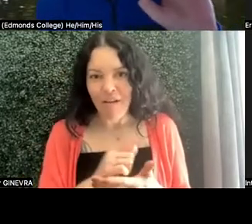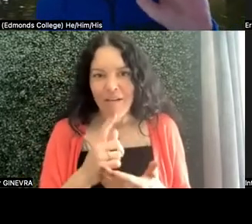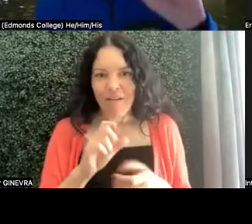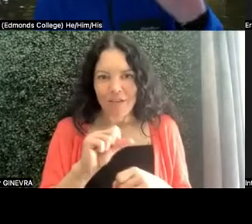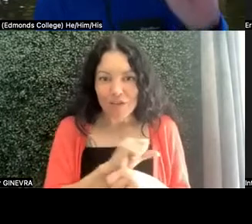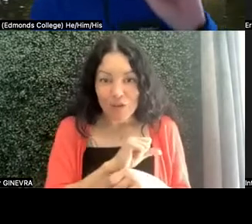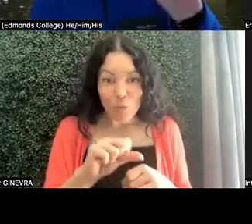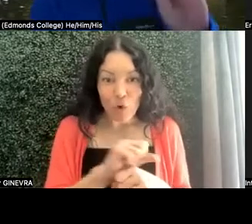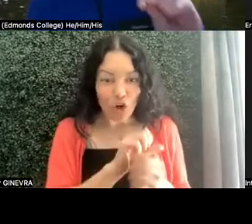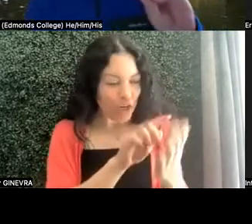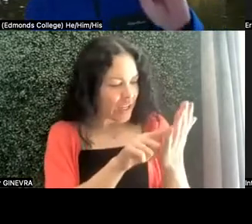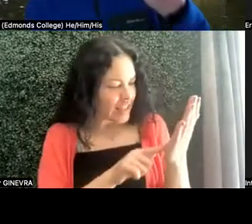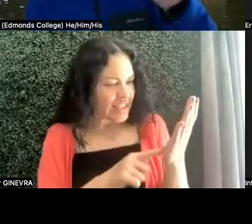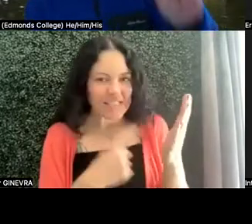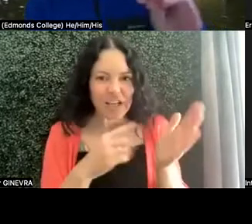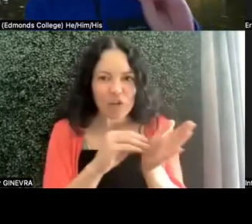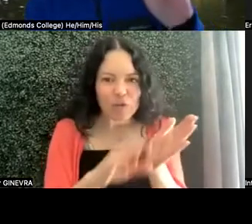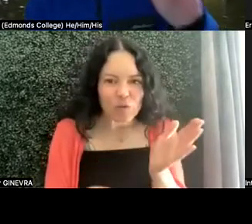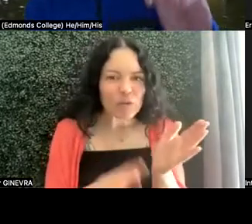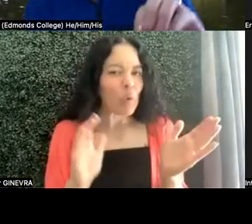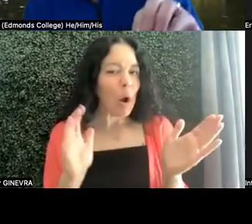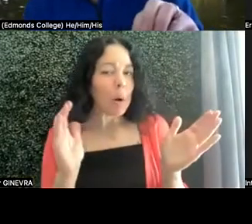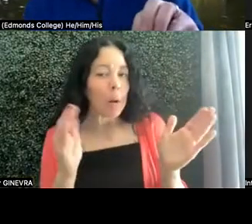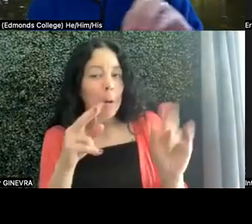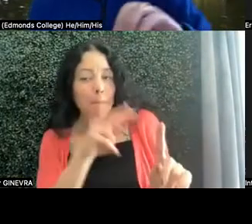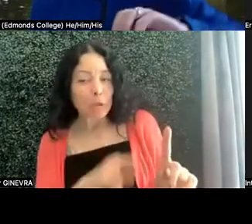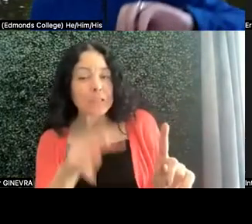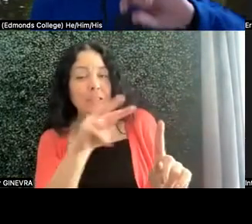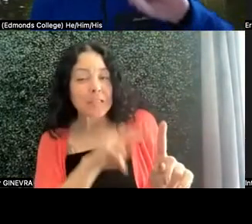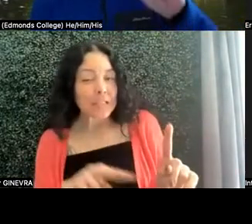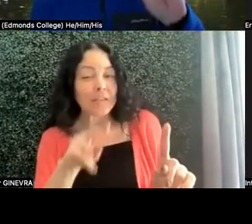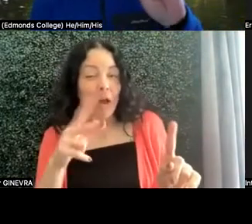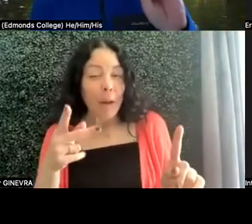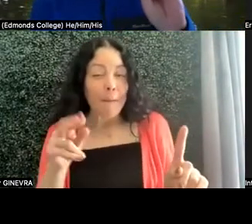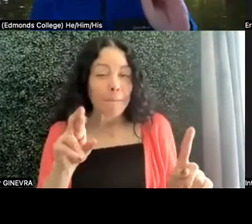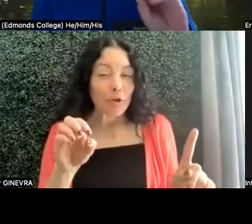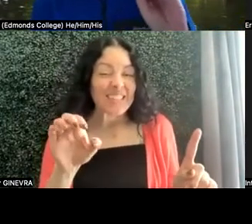who are perceived to have a condition or disability, right? And so when you start using that word,